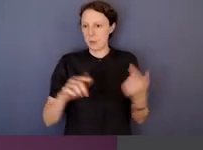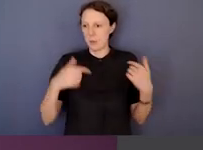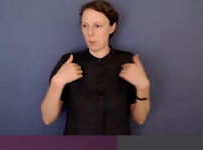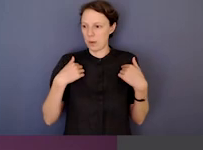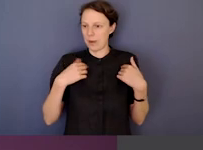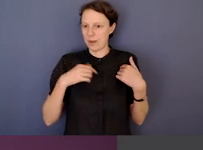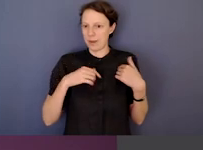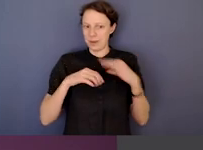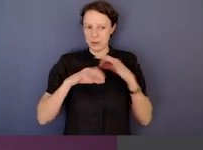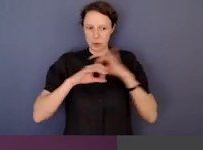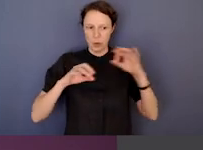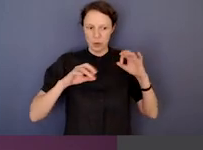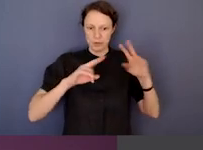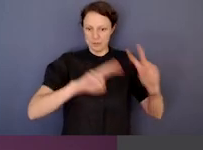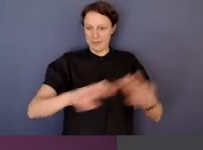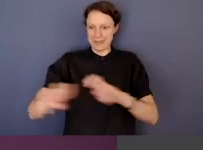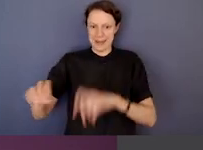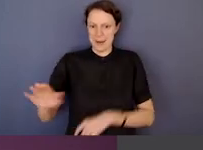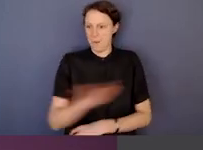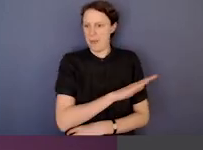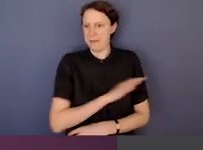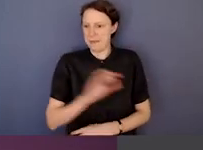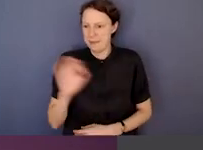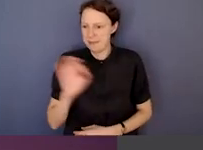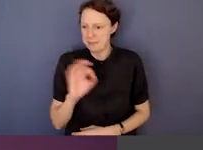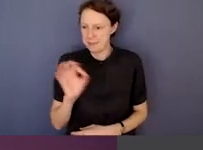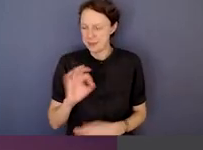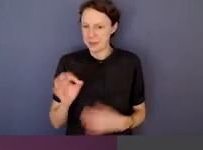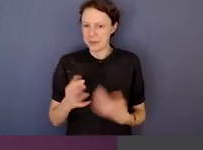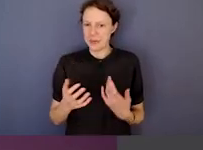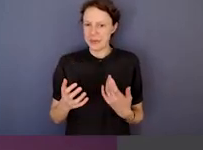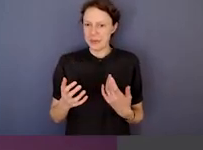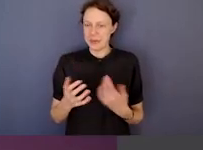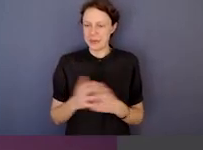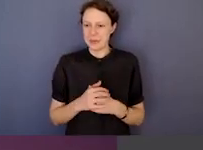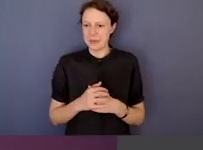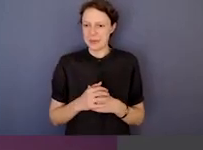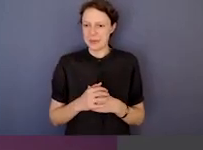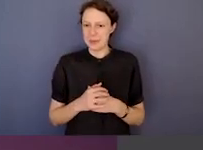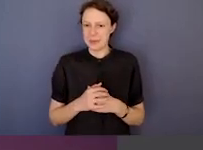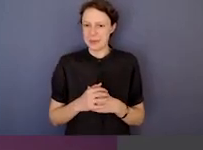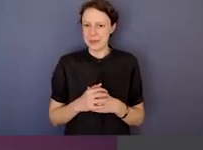There are hundreds of thousands of people working there. But